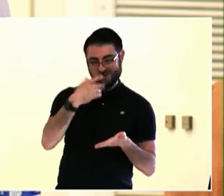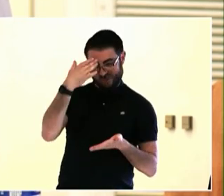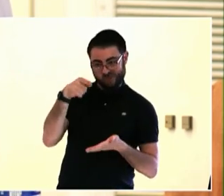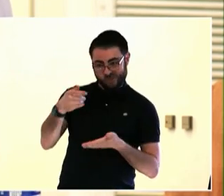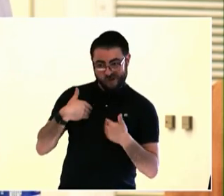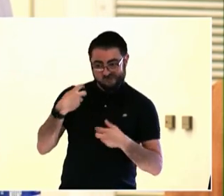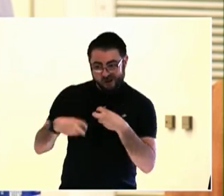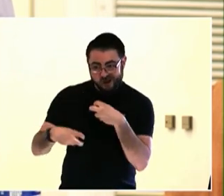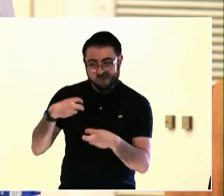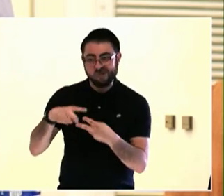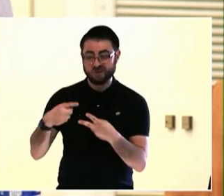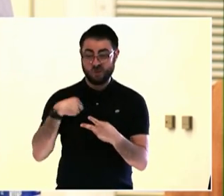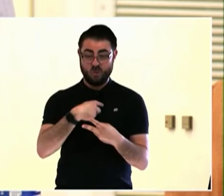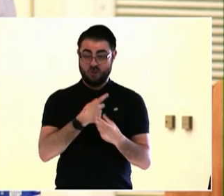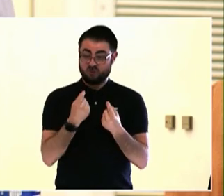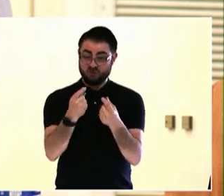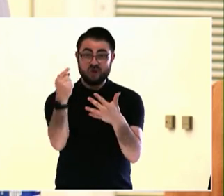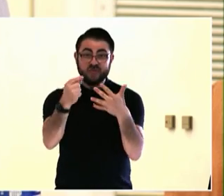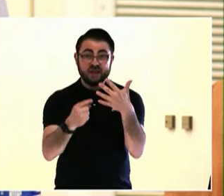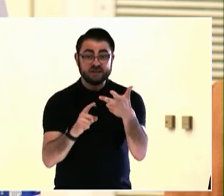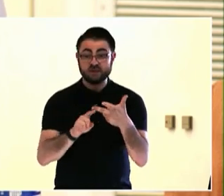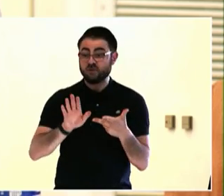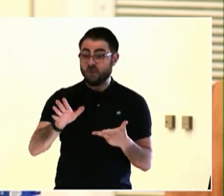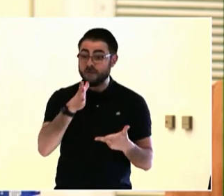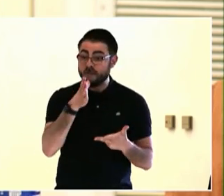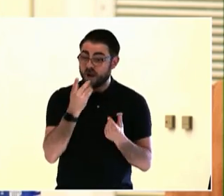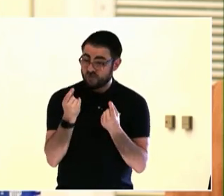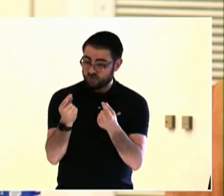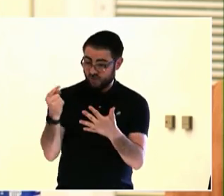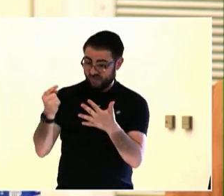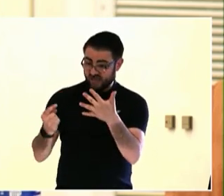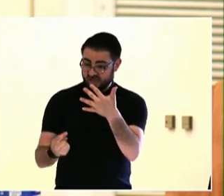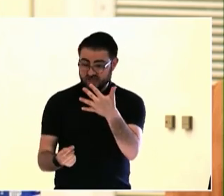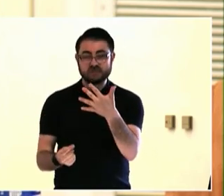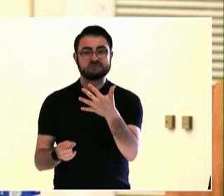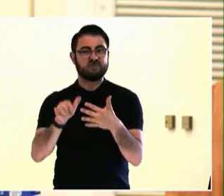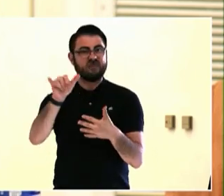I'm always prepared to --